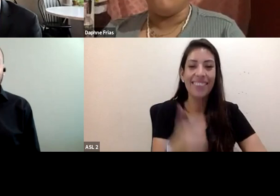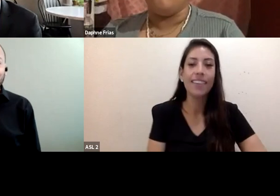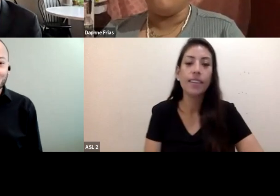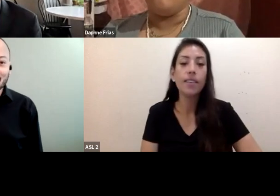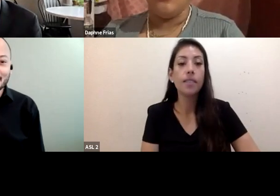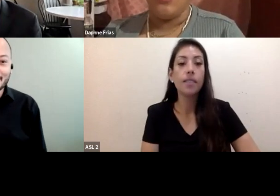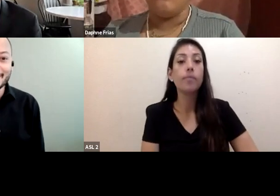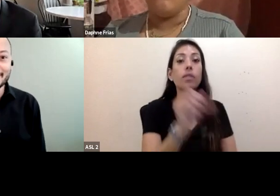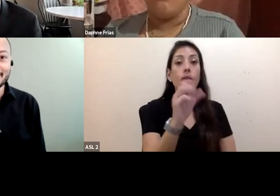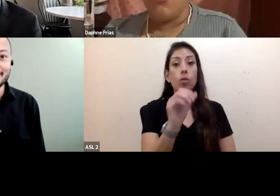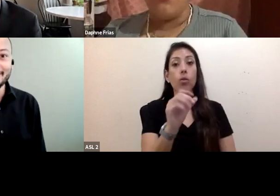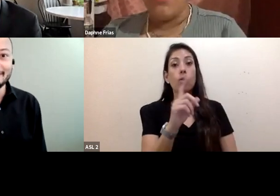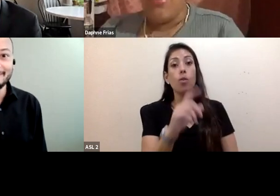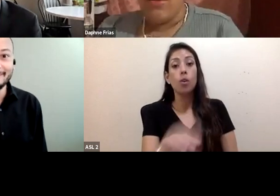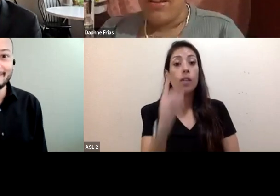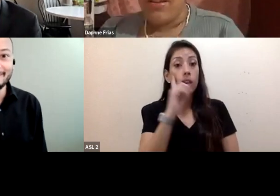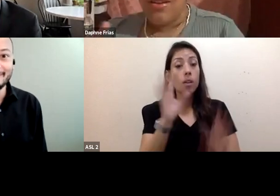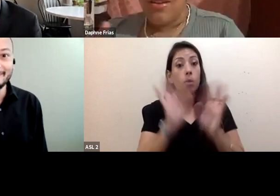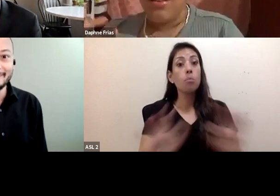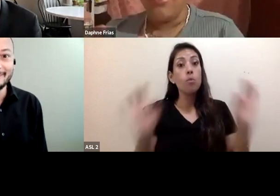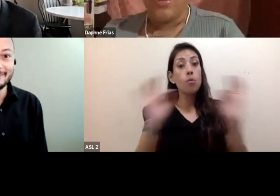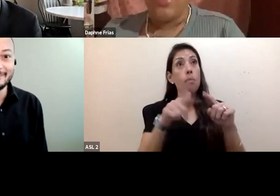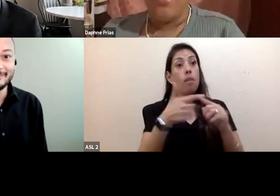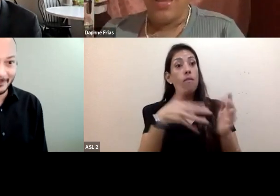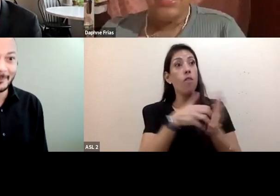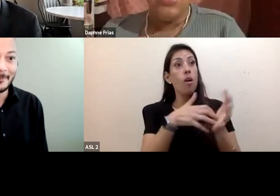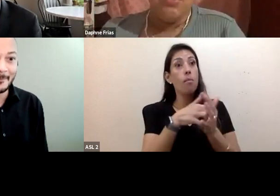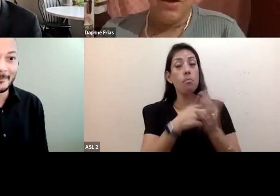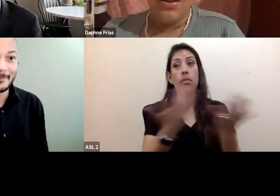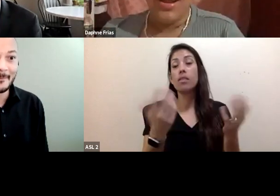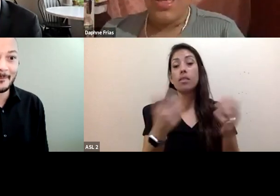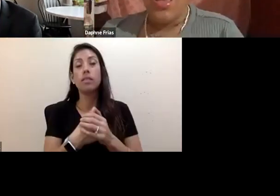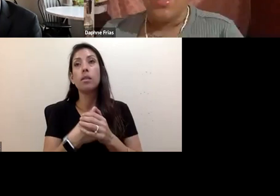just seen as, "Well, that's how it is. "There isn't anything we can do about it."